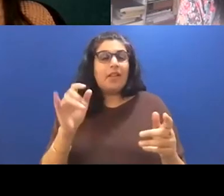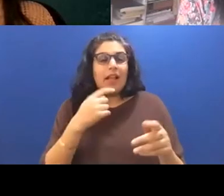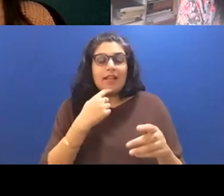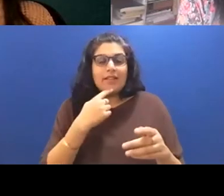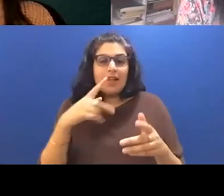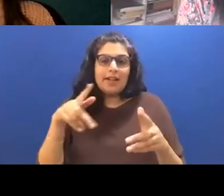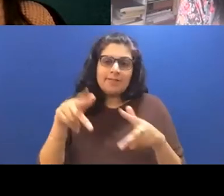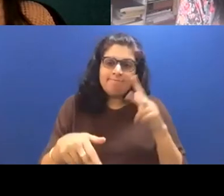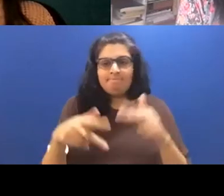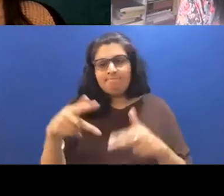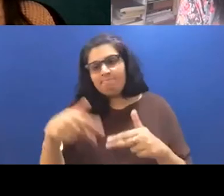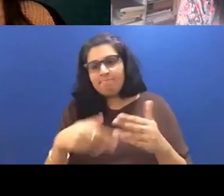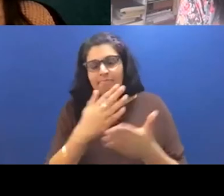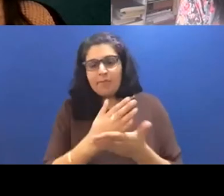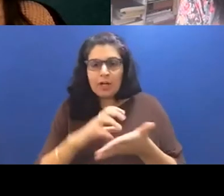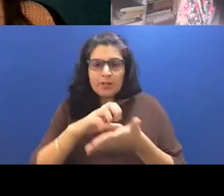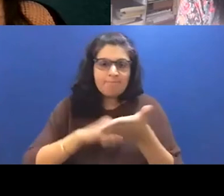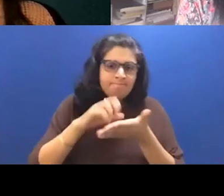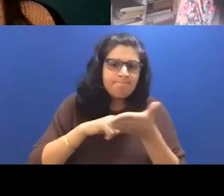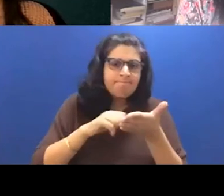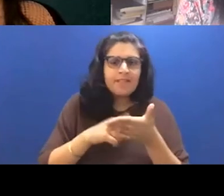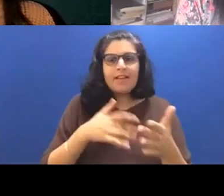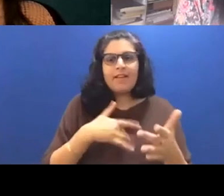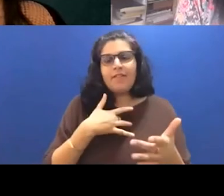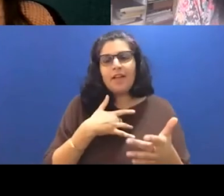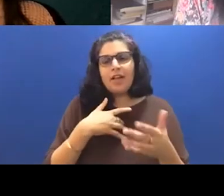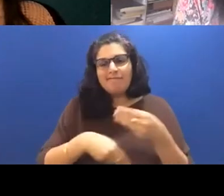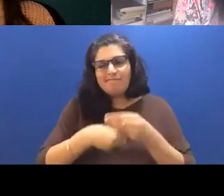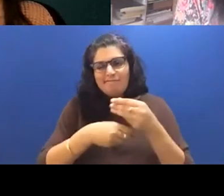taking out things that I that felt extraneous the flowers stuck out to me, it's something